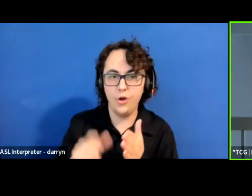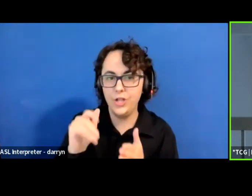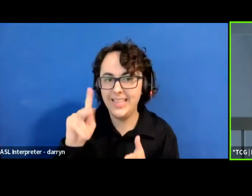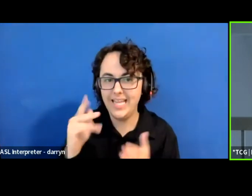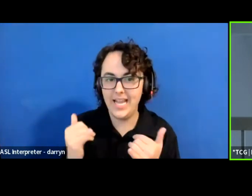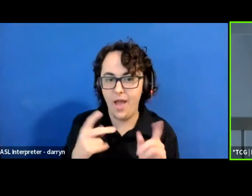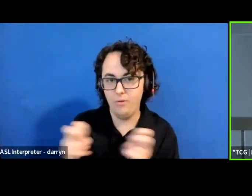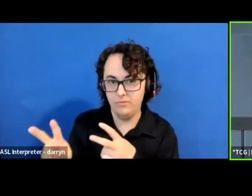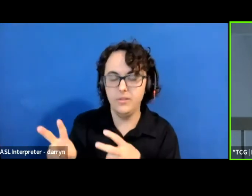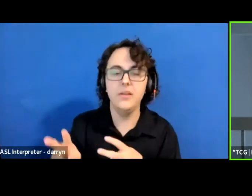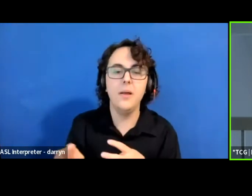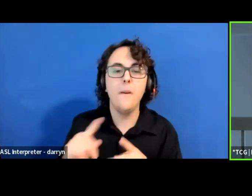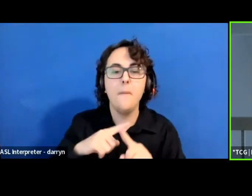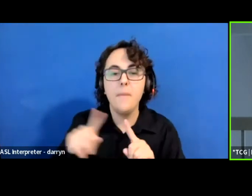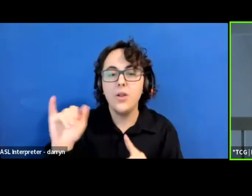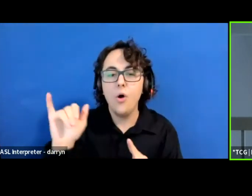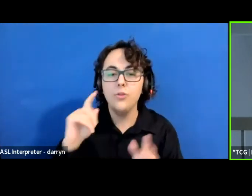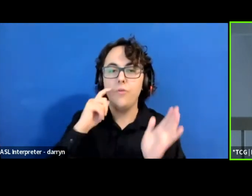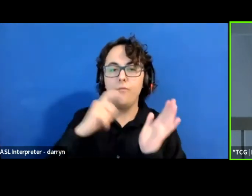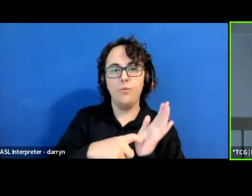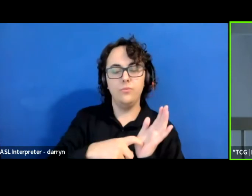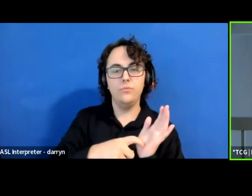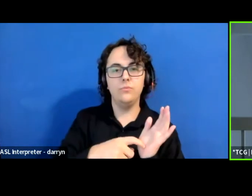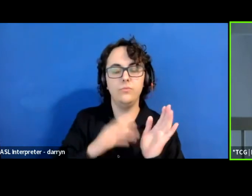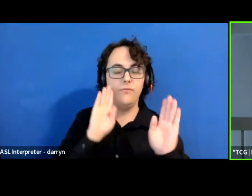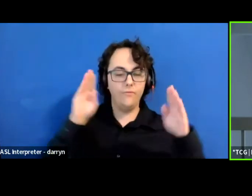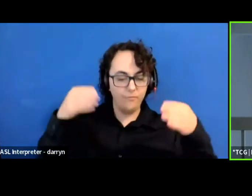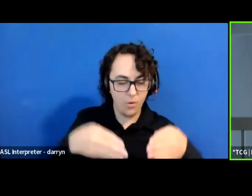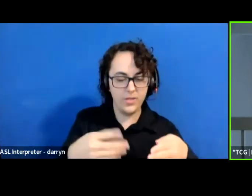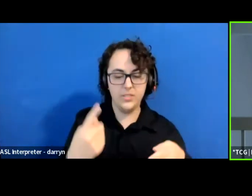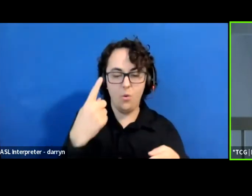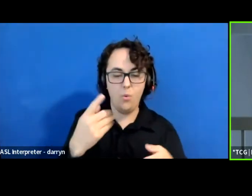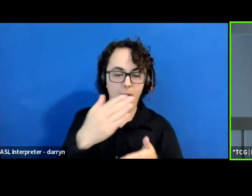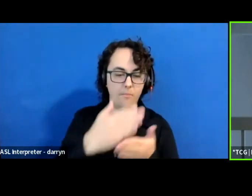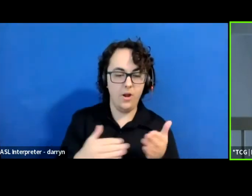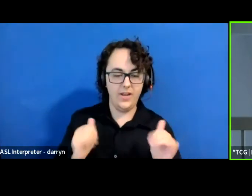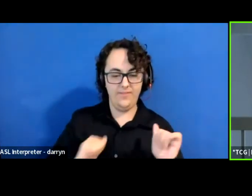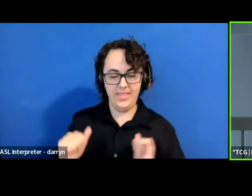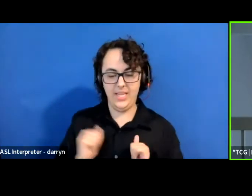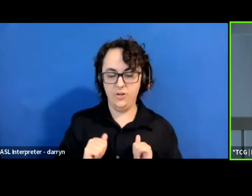focused on the one piece of theater that was on the official schedule at COP26.